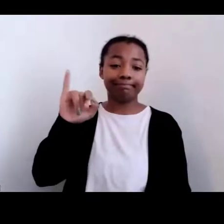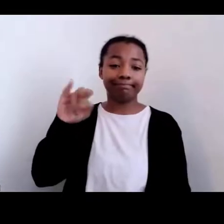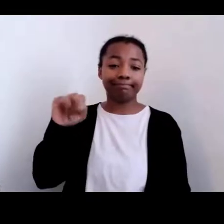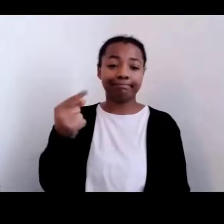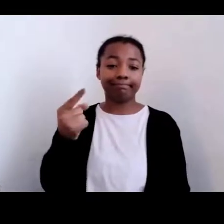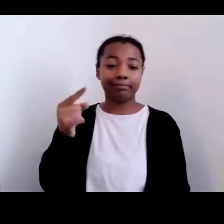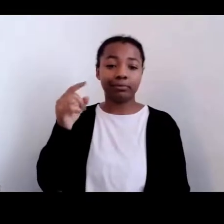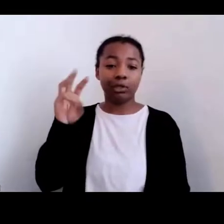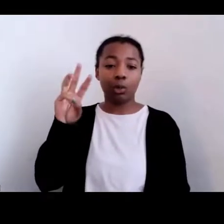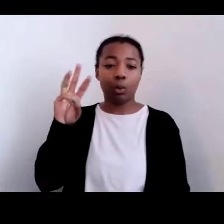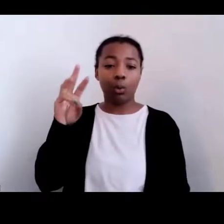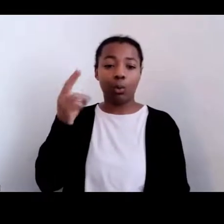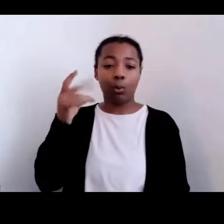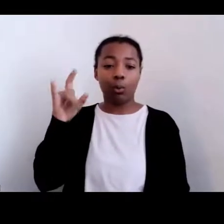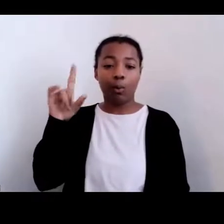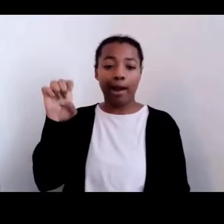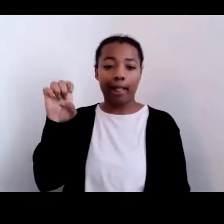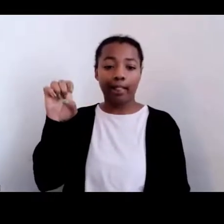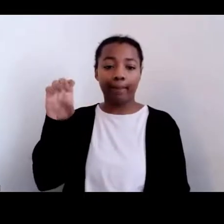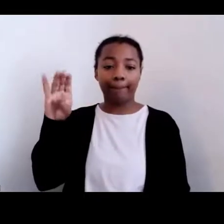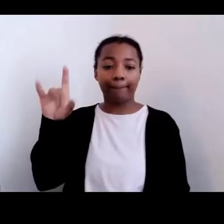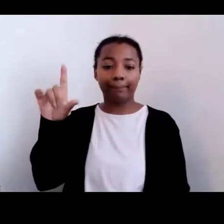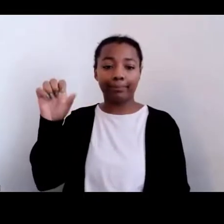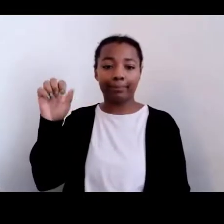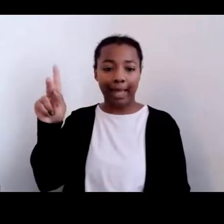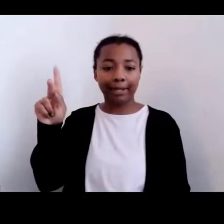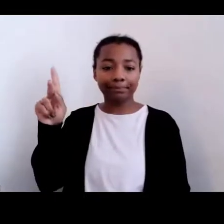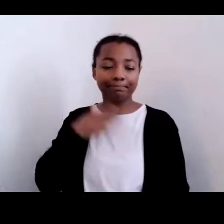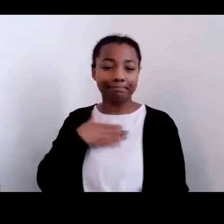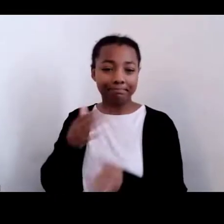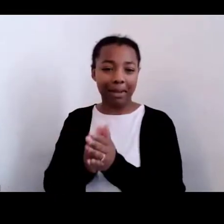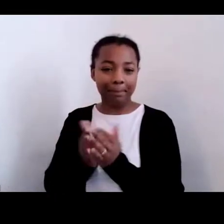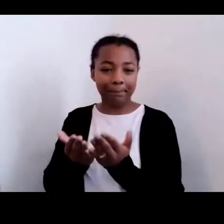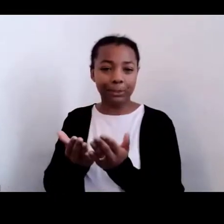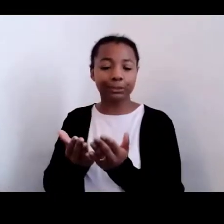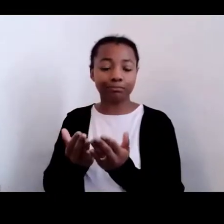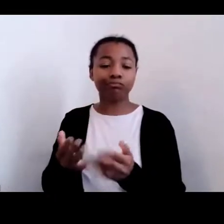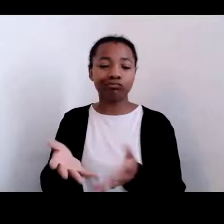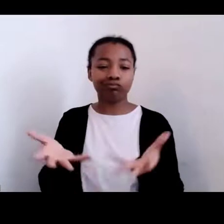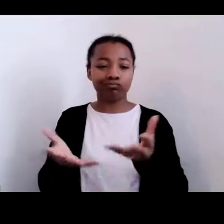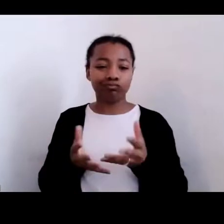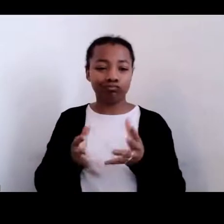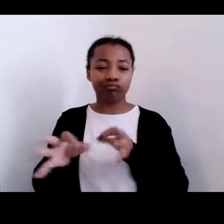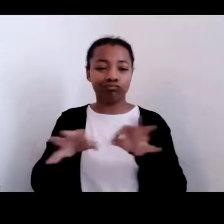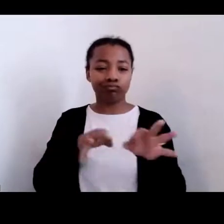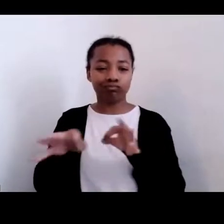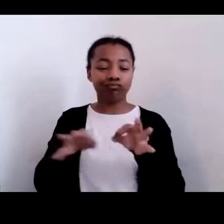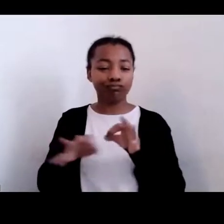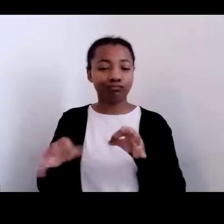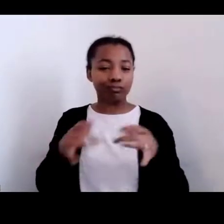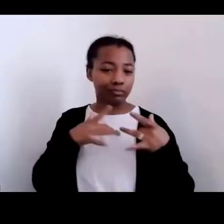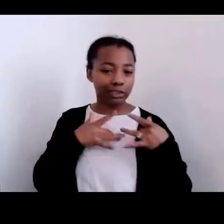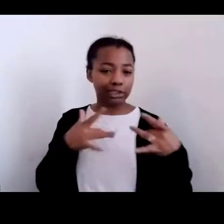and this is no pushback on anyone, but I want to explain. We seem to only focus on growing our own food.